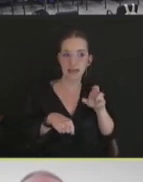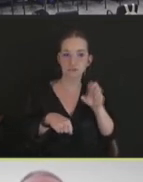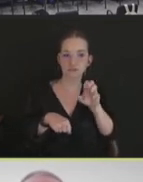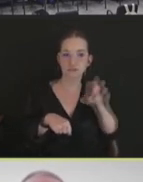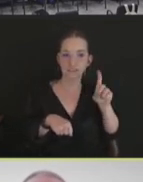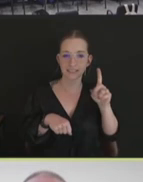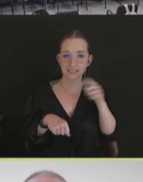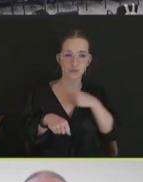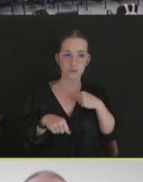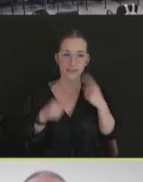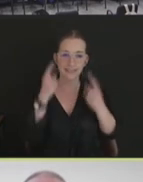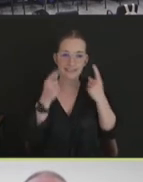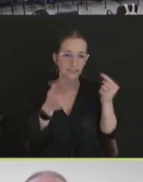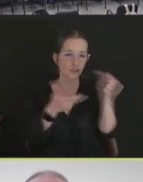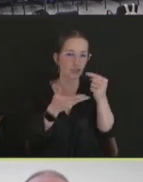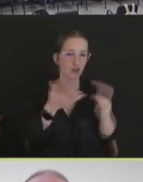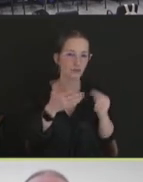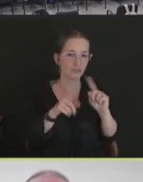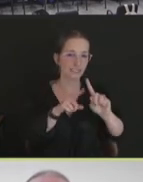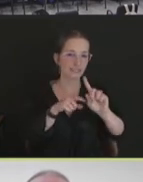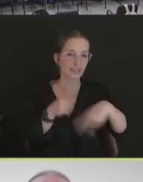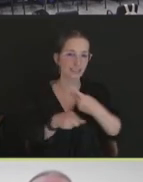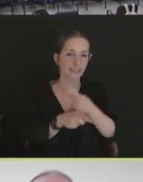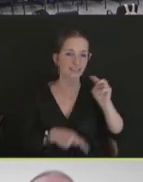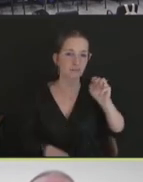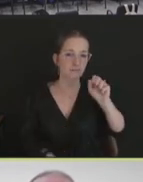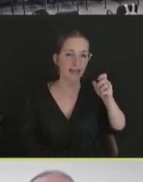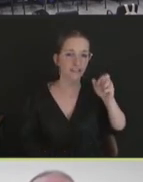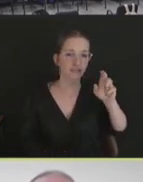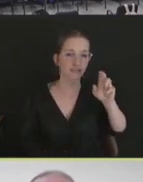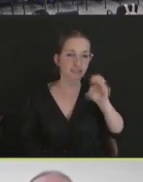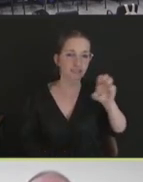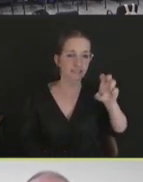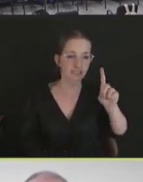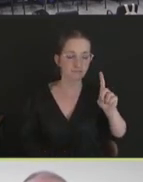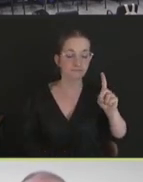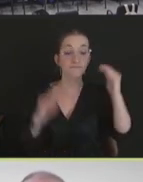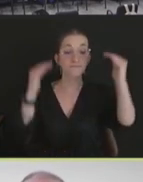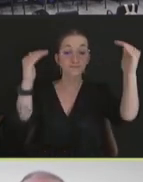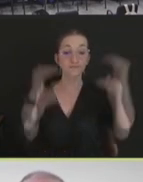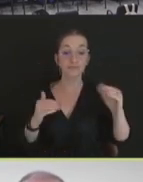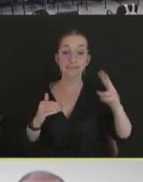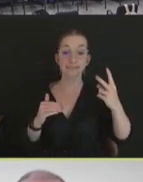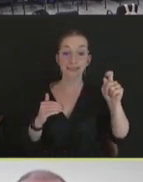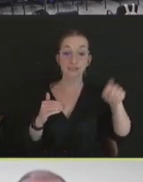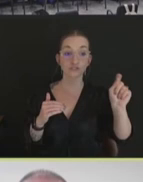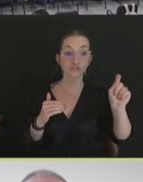We -- these are fully licensed products. We will not consider the use of autogenous,